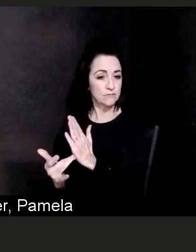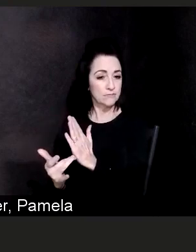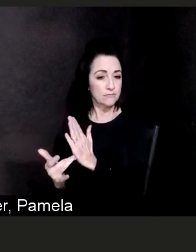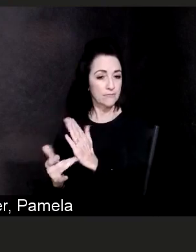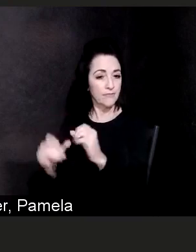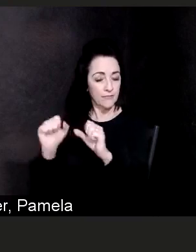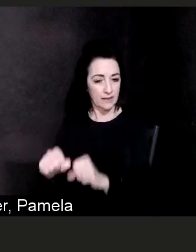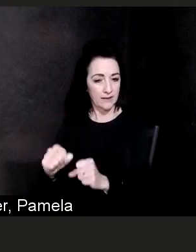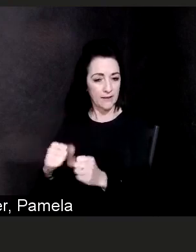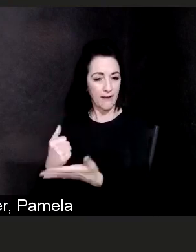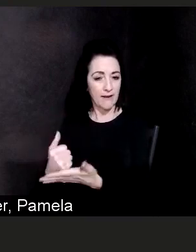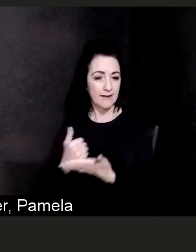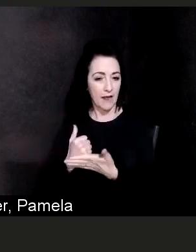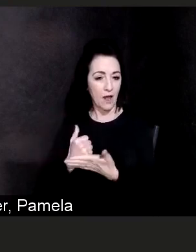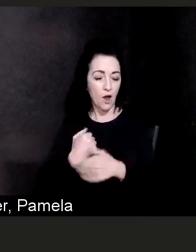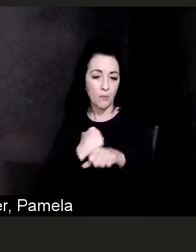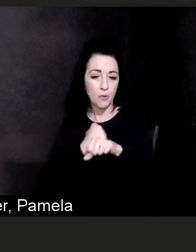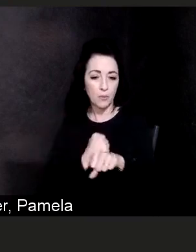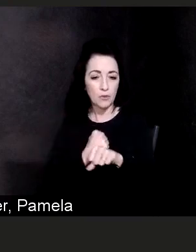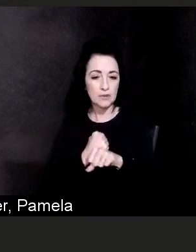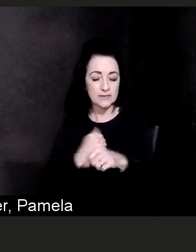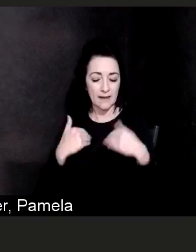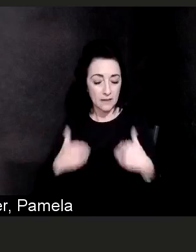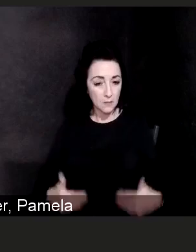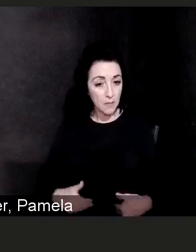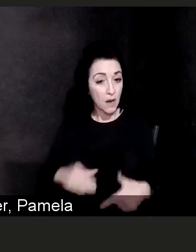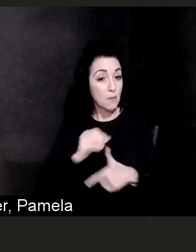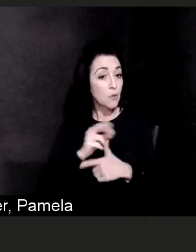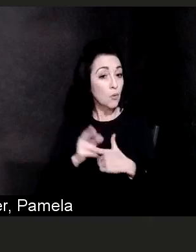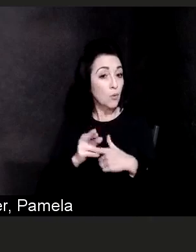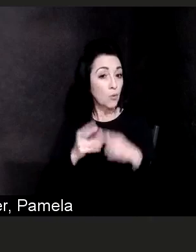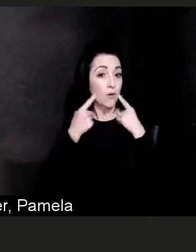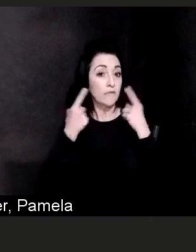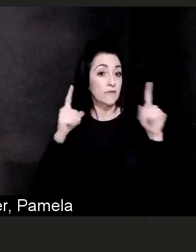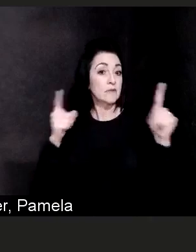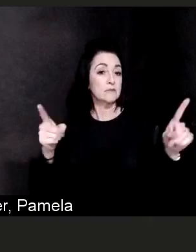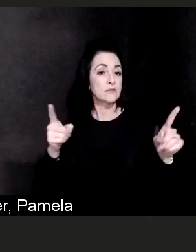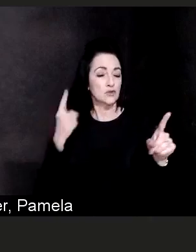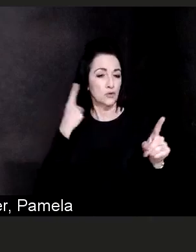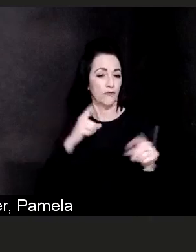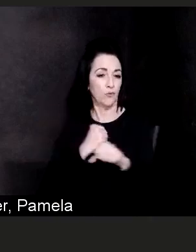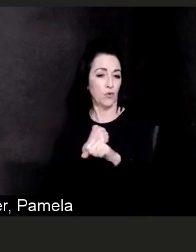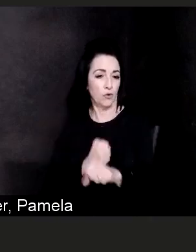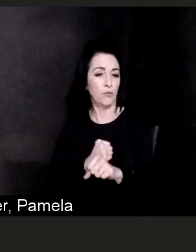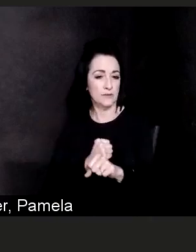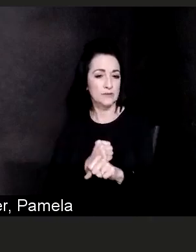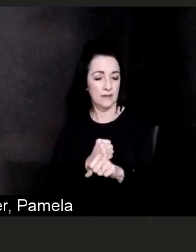or at least some efficacy for immunity against this COVID-19 virus